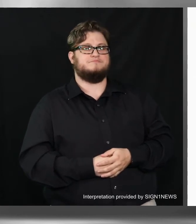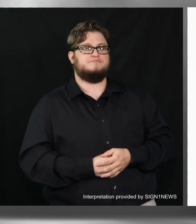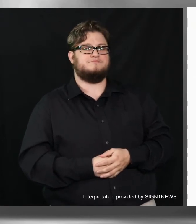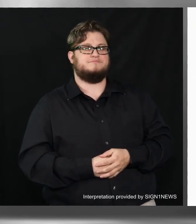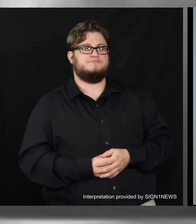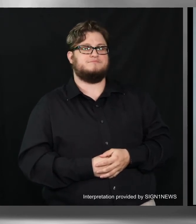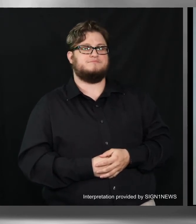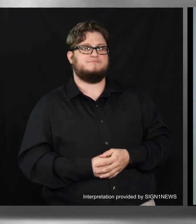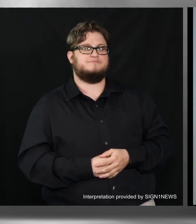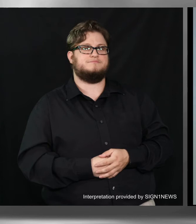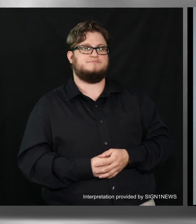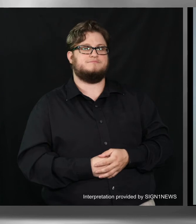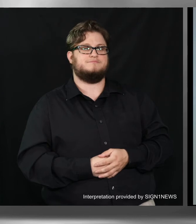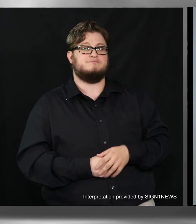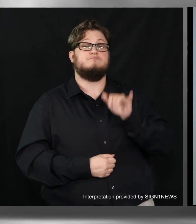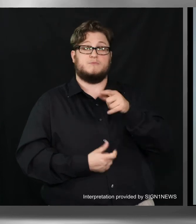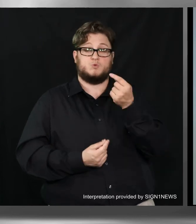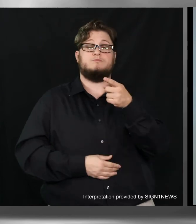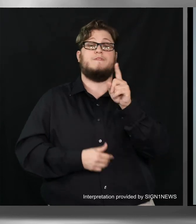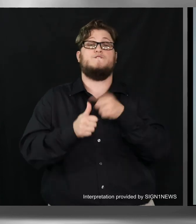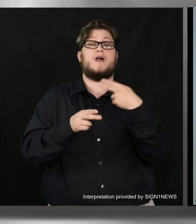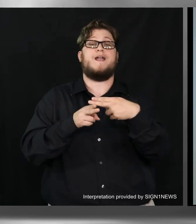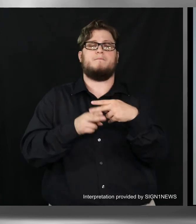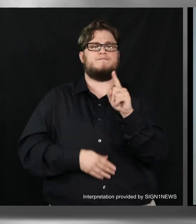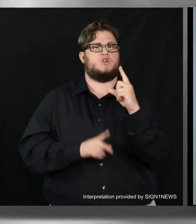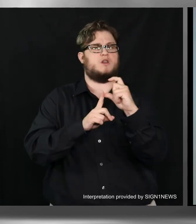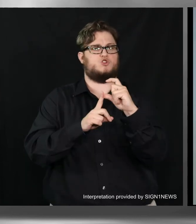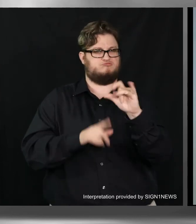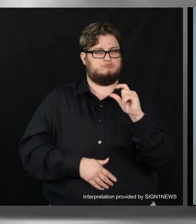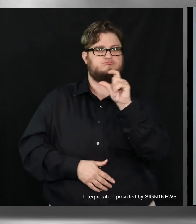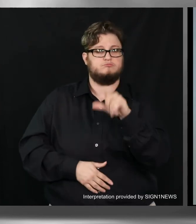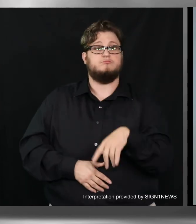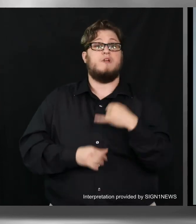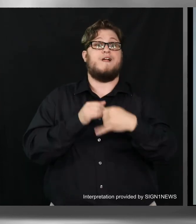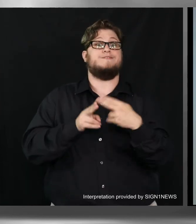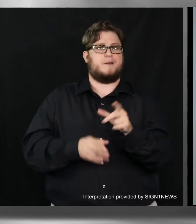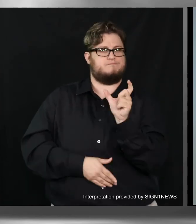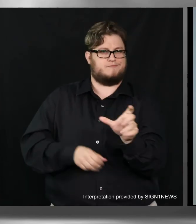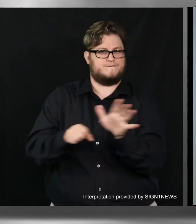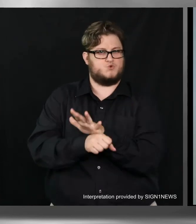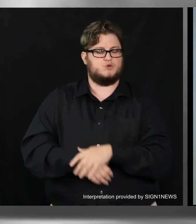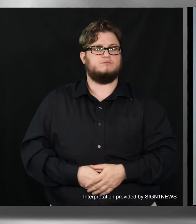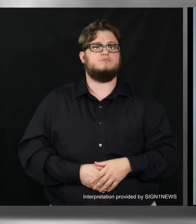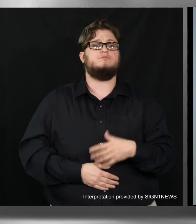Here you enter your first initial, last name, county where you live and your date of birth.